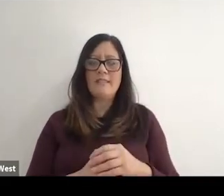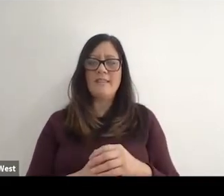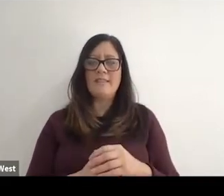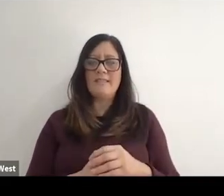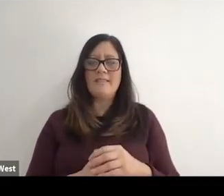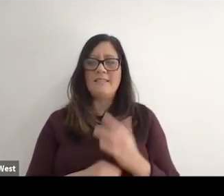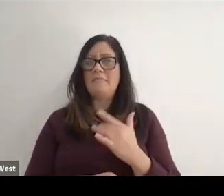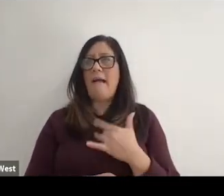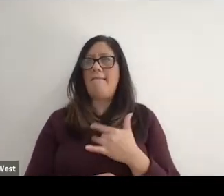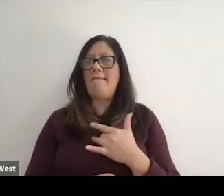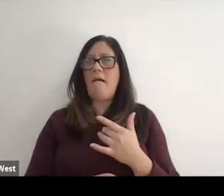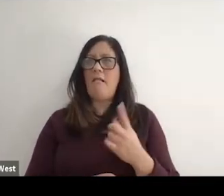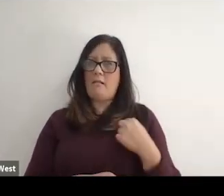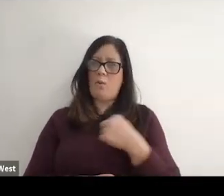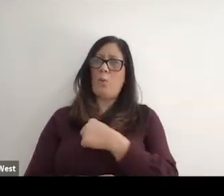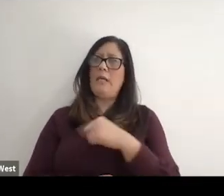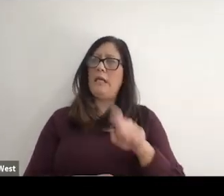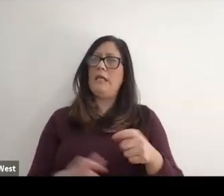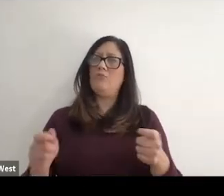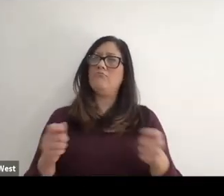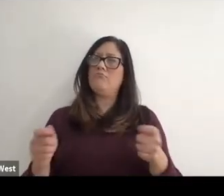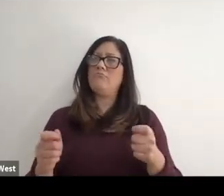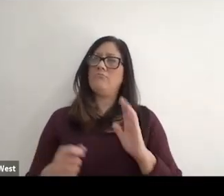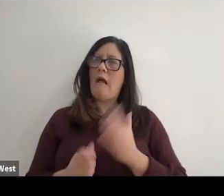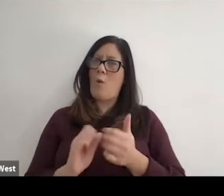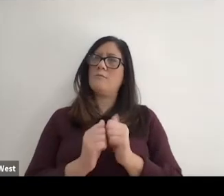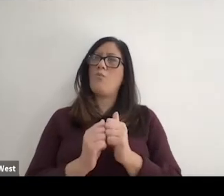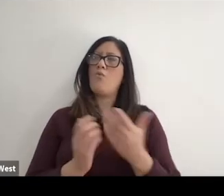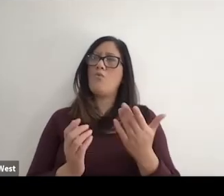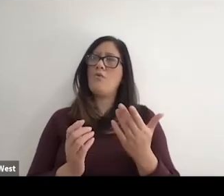to run our sport that you know we need to run wheelchair tennis and